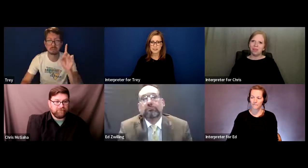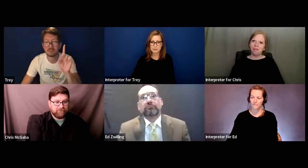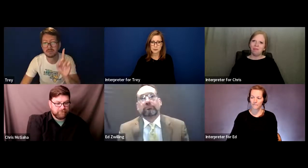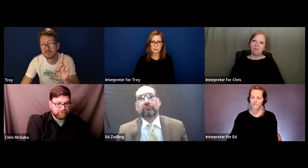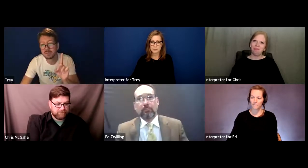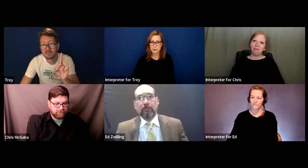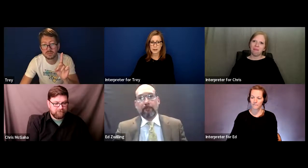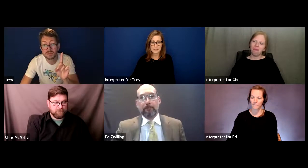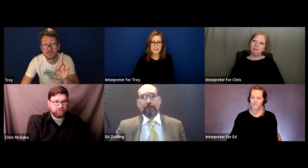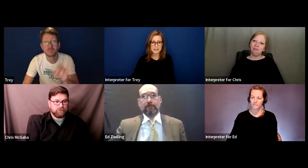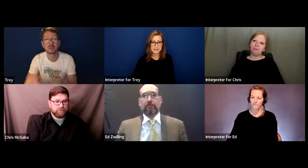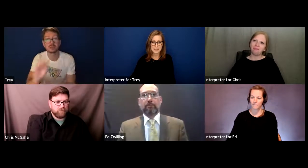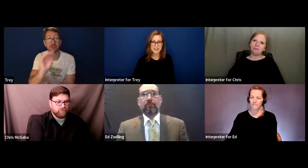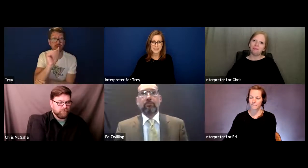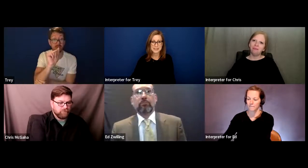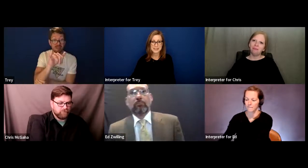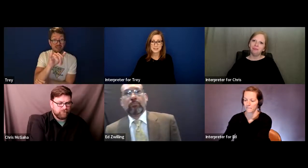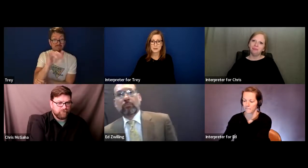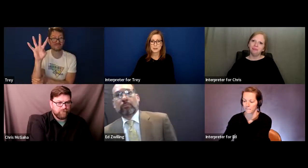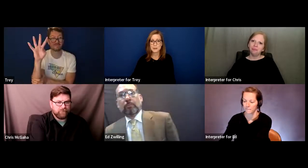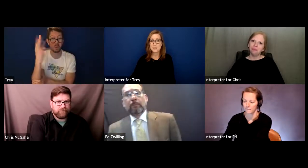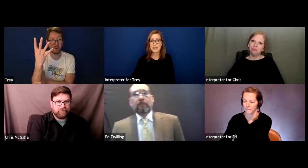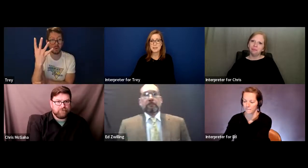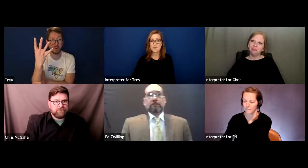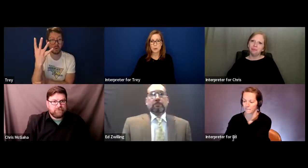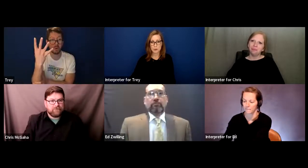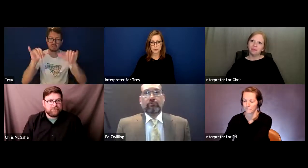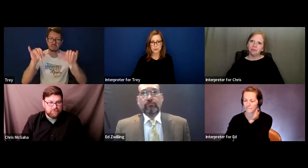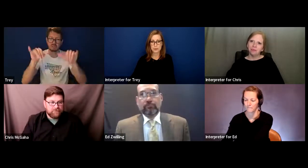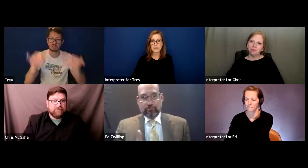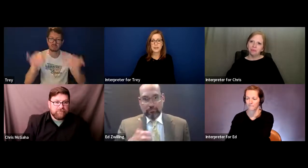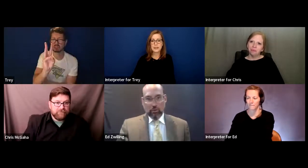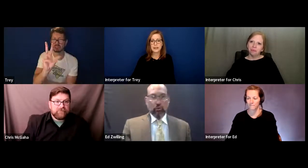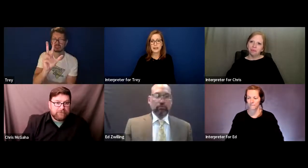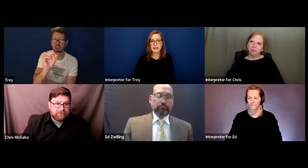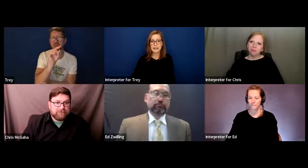I've totally forgot the date. That is going to be May 4.